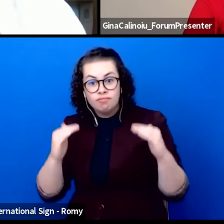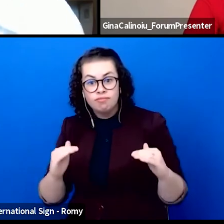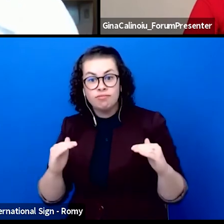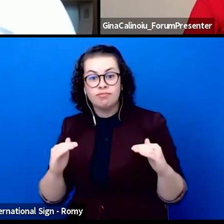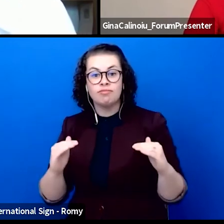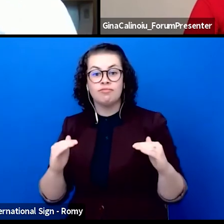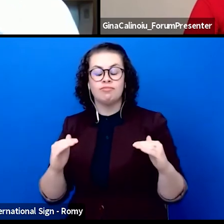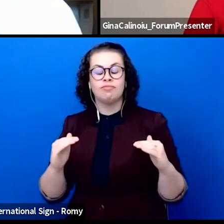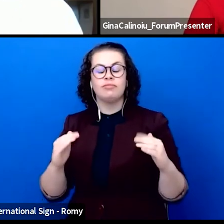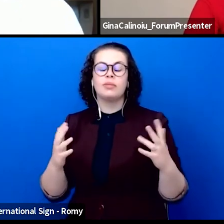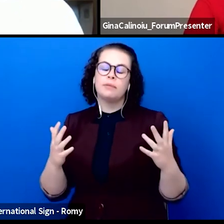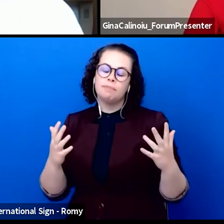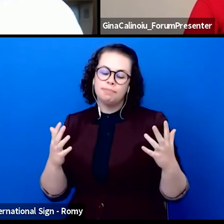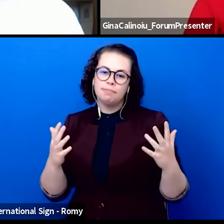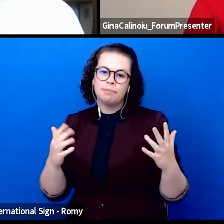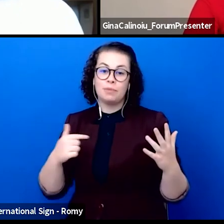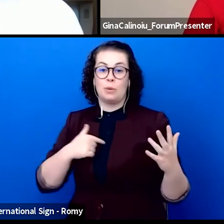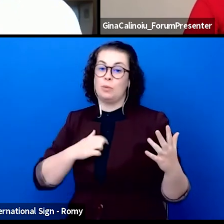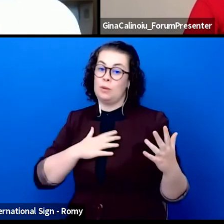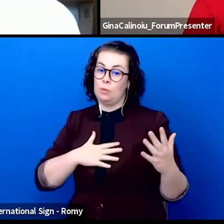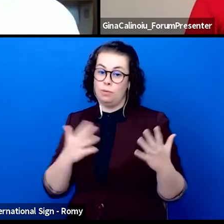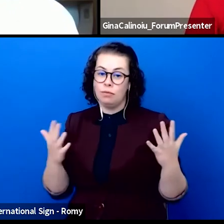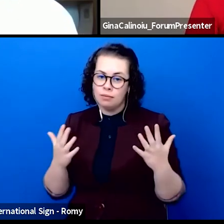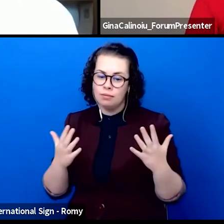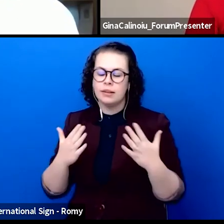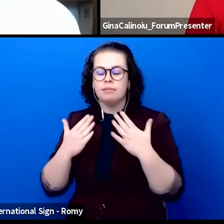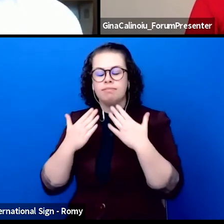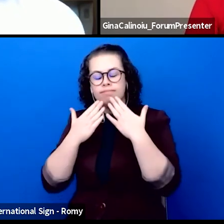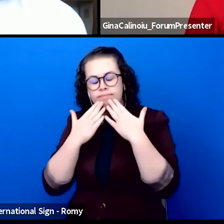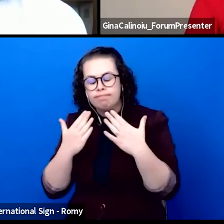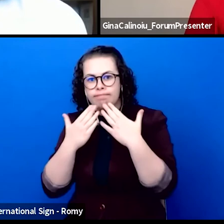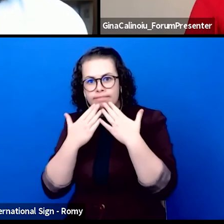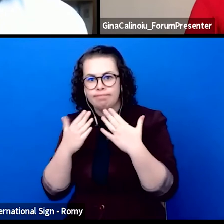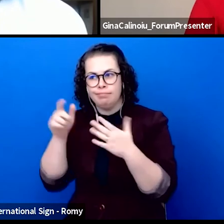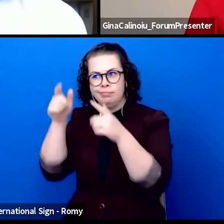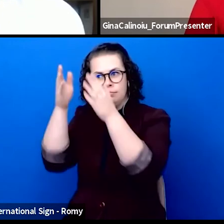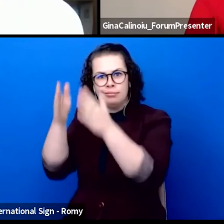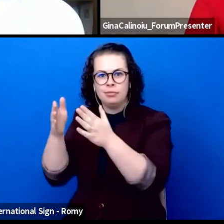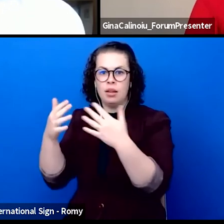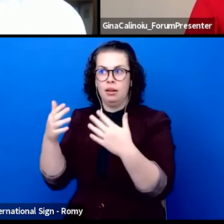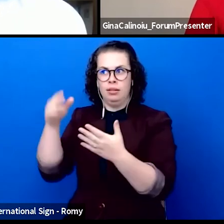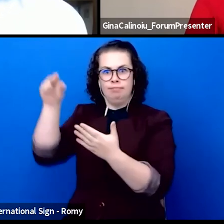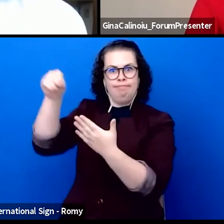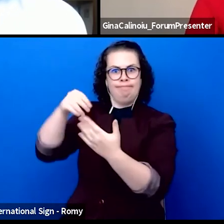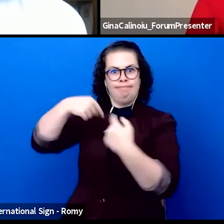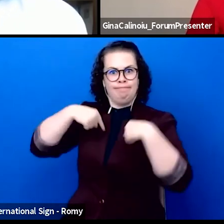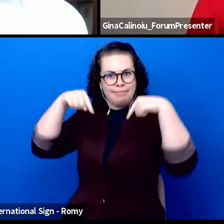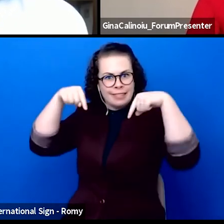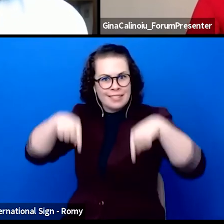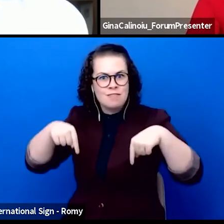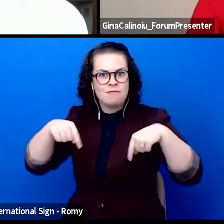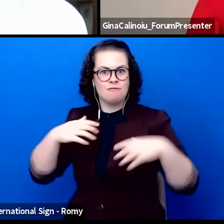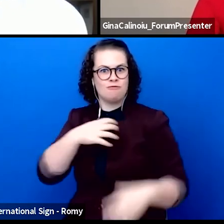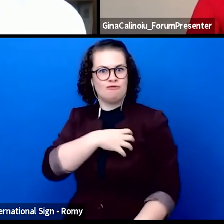we want to express our most warm thanks for hosting us at Staatsschauspiel Dresden even